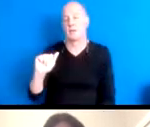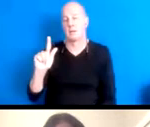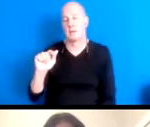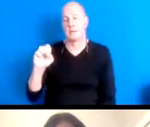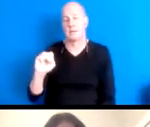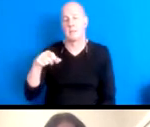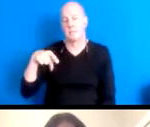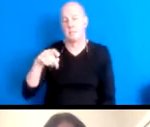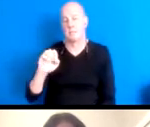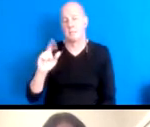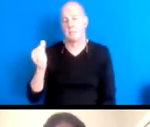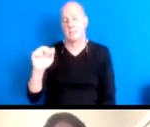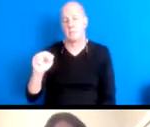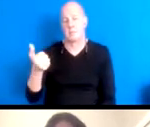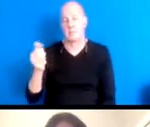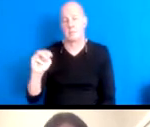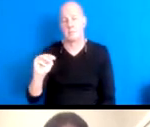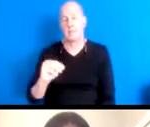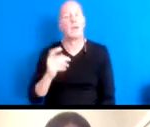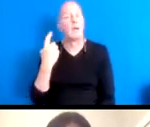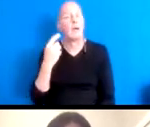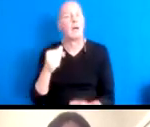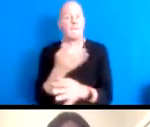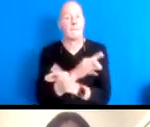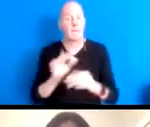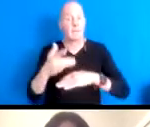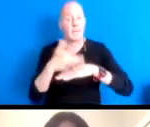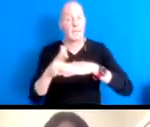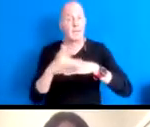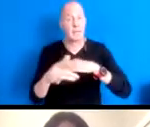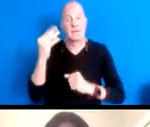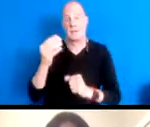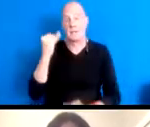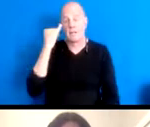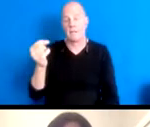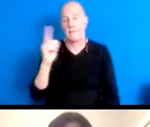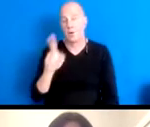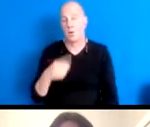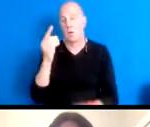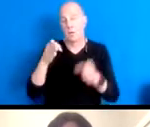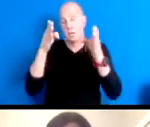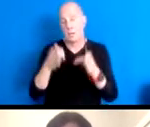that freedom is available, beyond the idea of an individual, the individual was not created